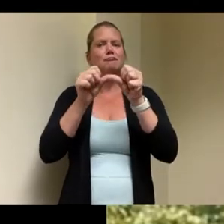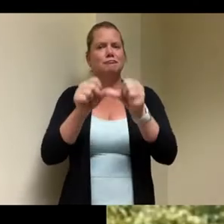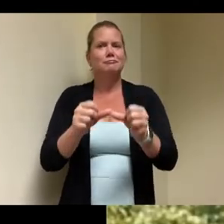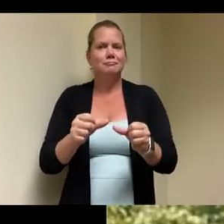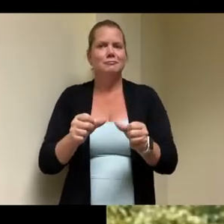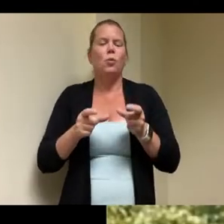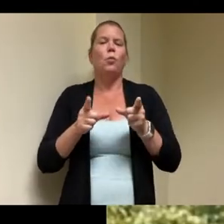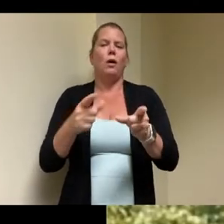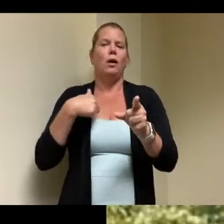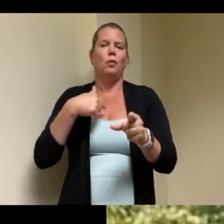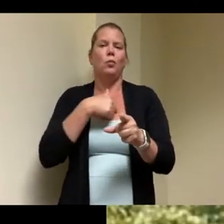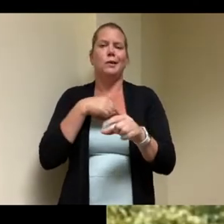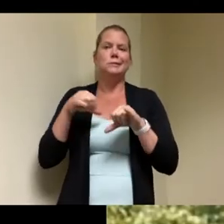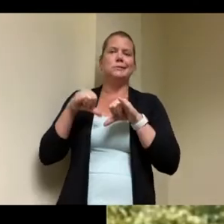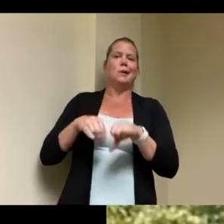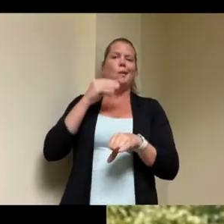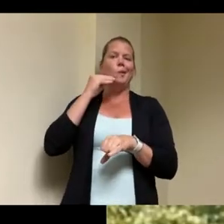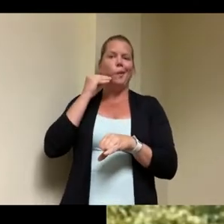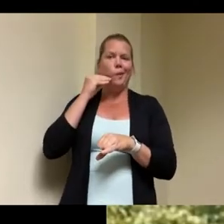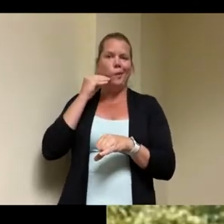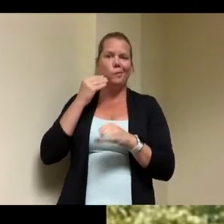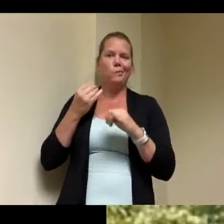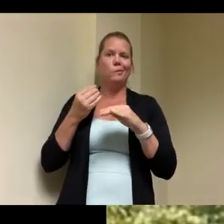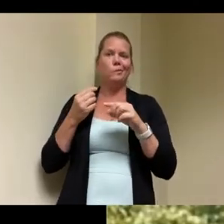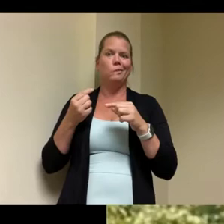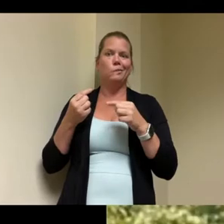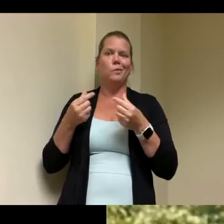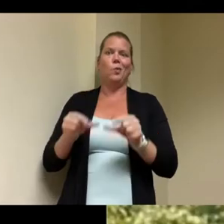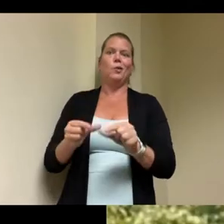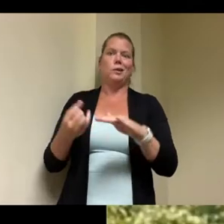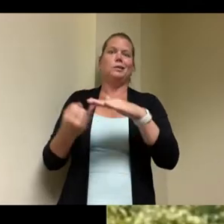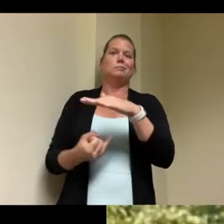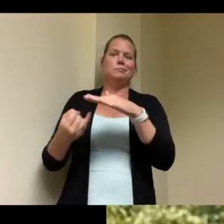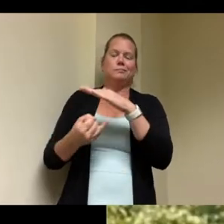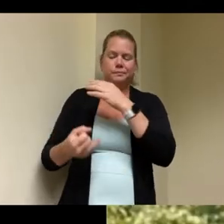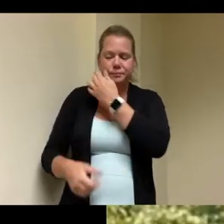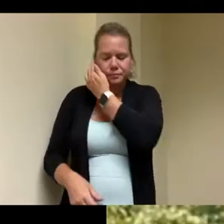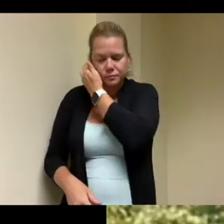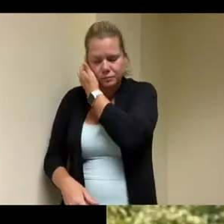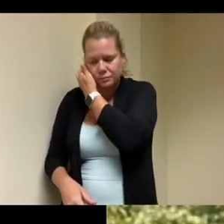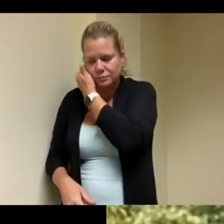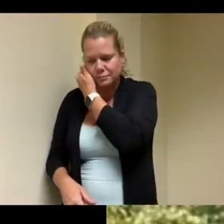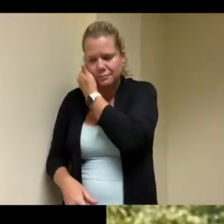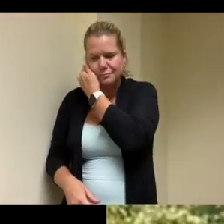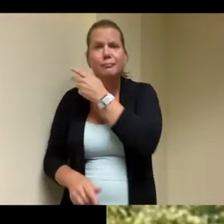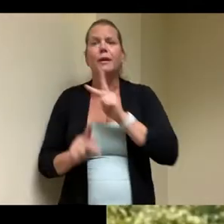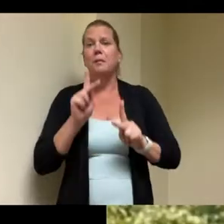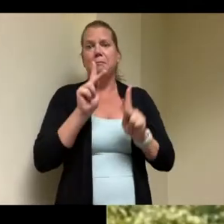neighborworks housing solutions is is the the current name and we get made fun of because our name has changed a little bit over the years